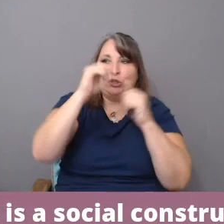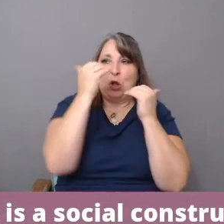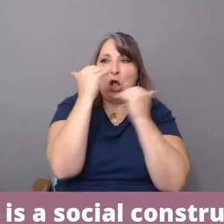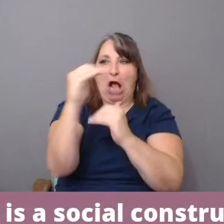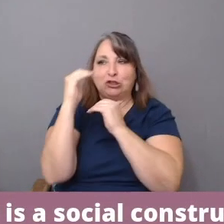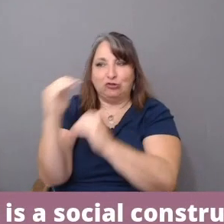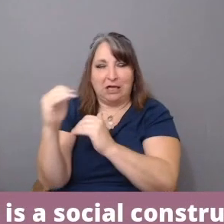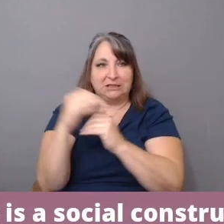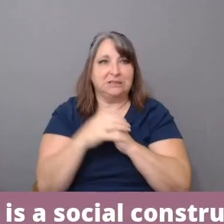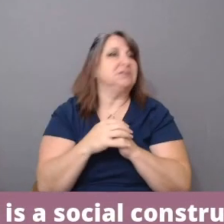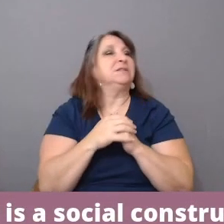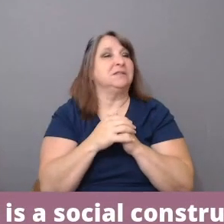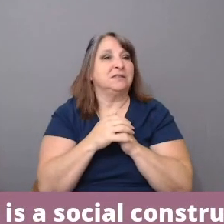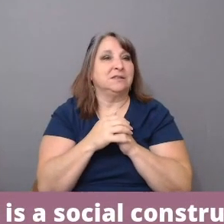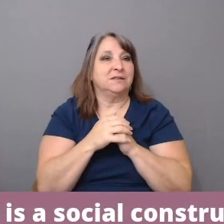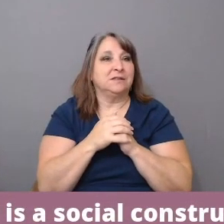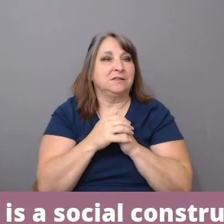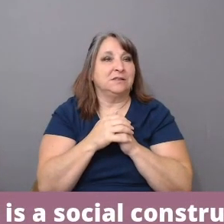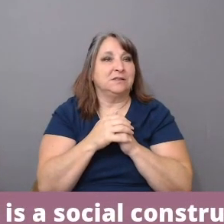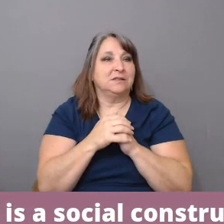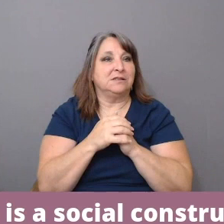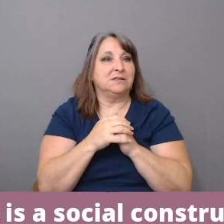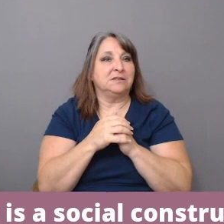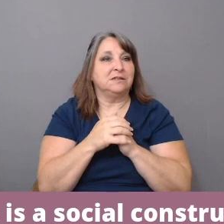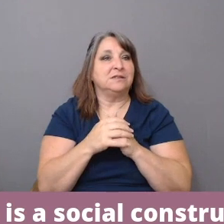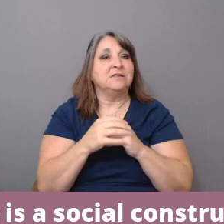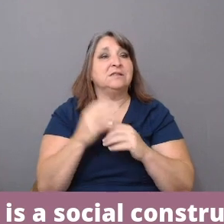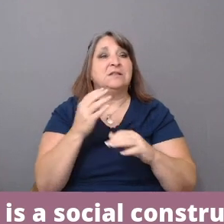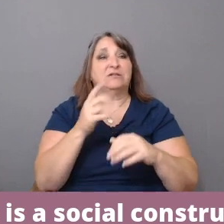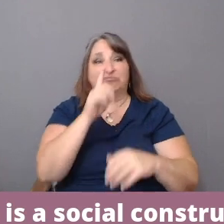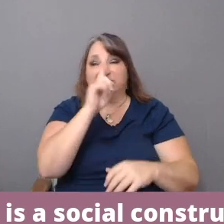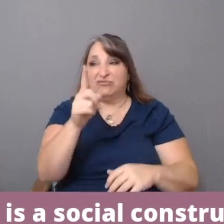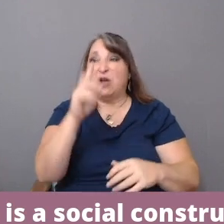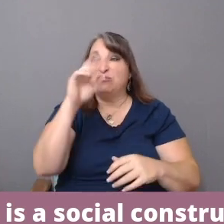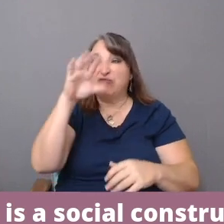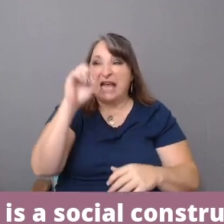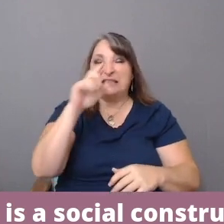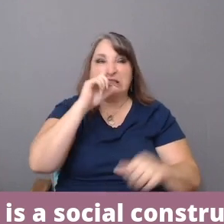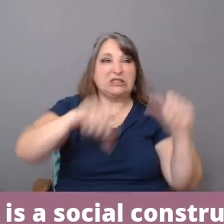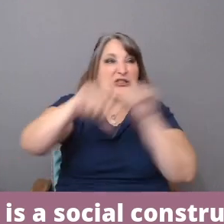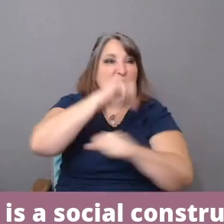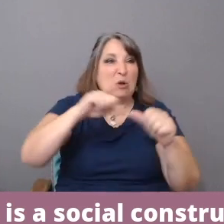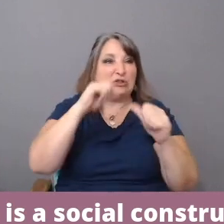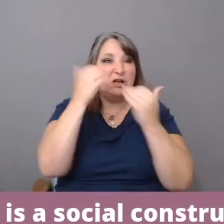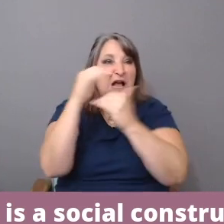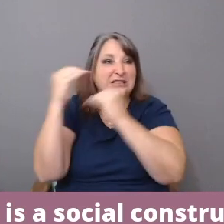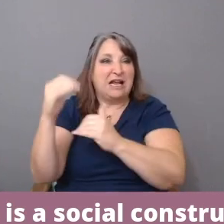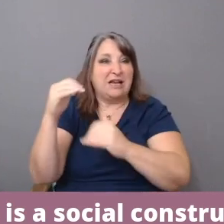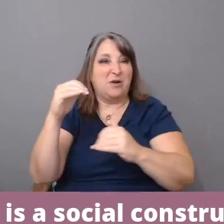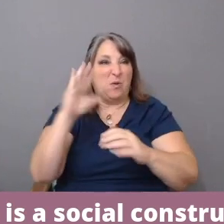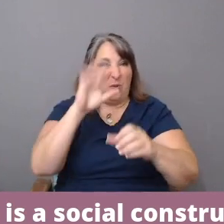So it says after-- after all, race is a social construct sometimes living in our hearts and ourselves. I feel this is so.